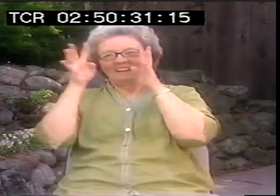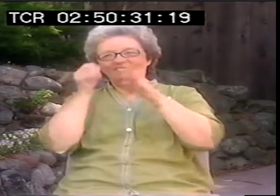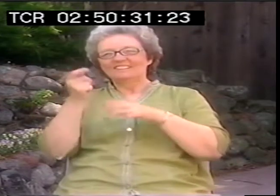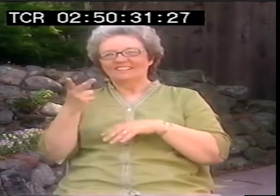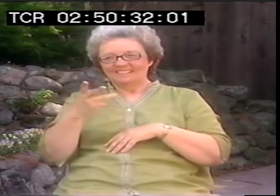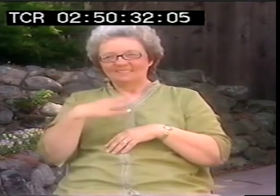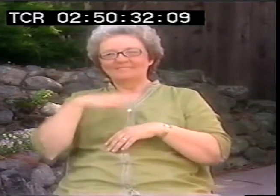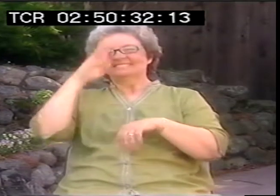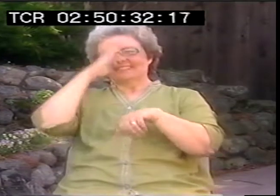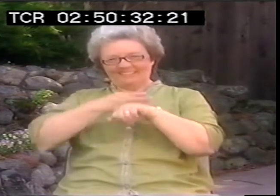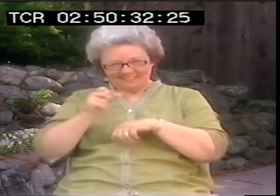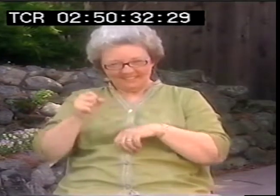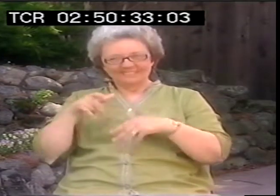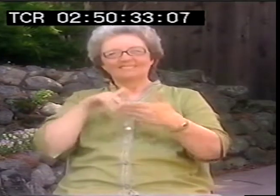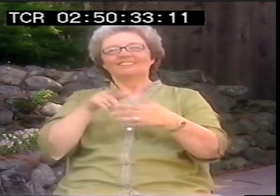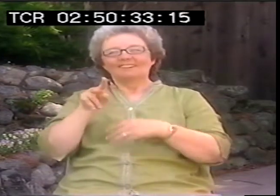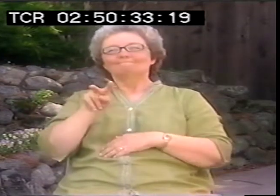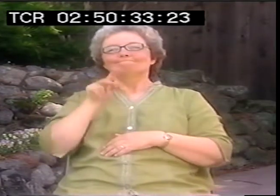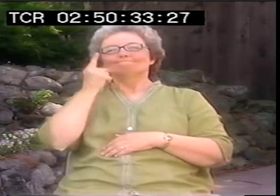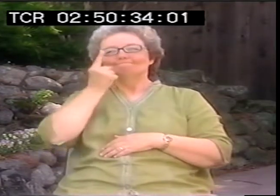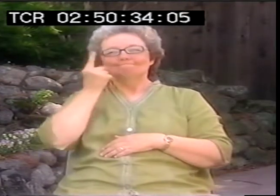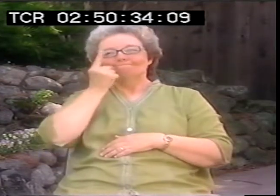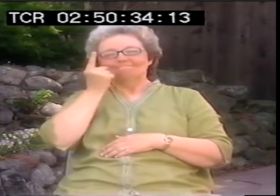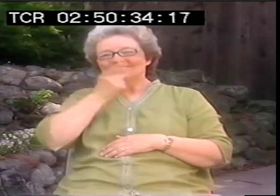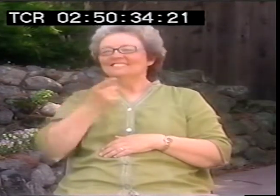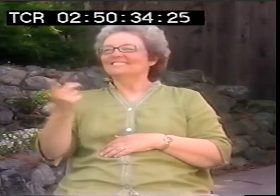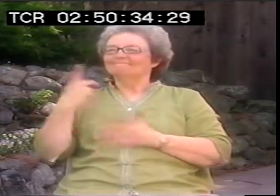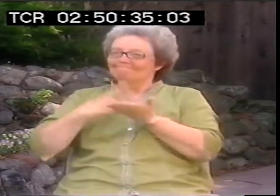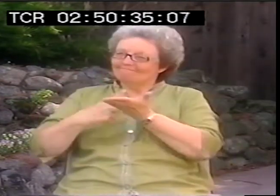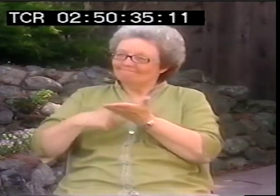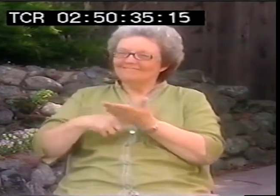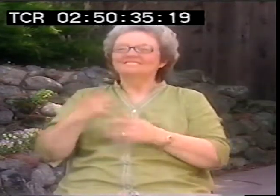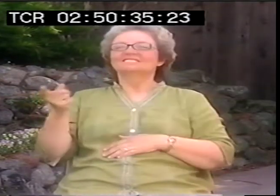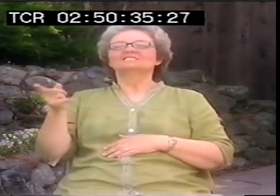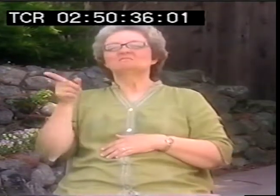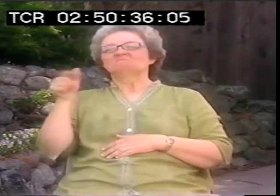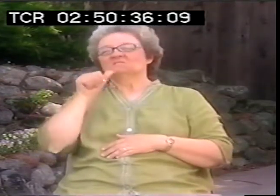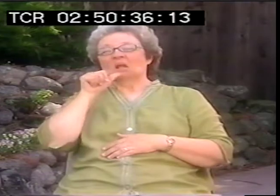And they used one of my poems in the class. My son came home and talked about it with me.